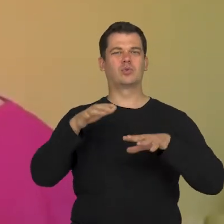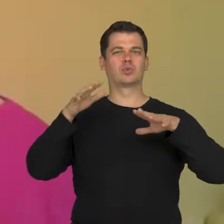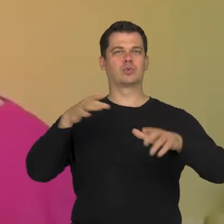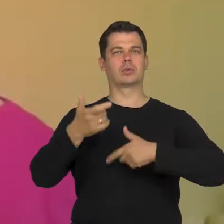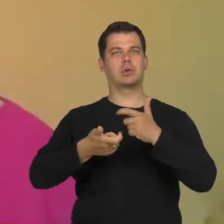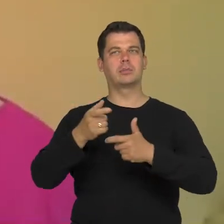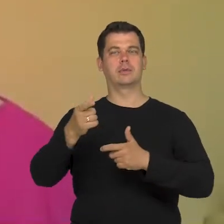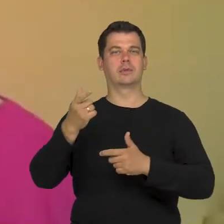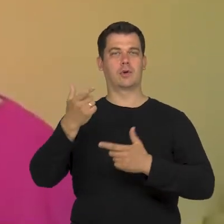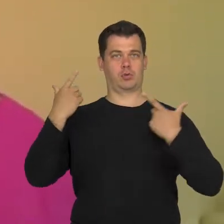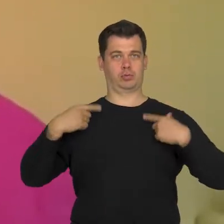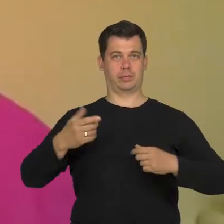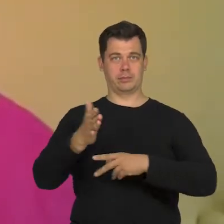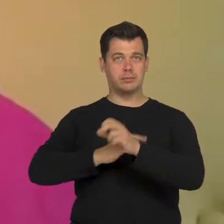towards people with disabilities.